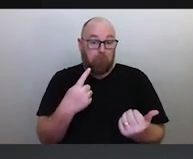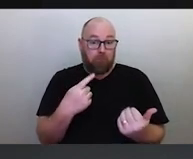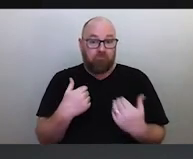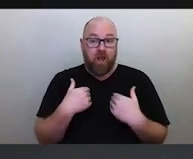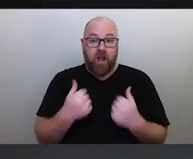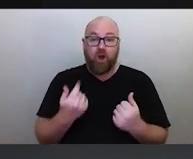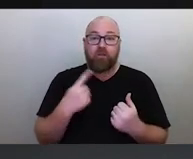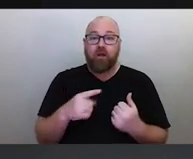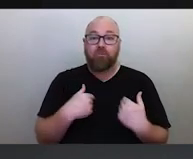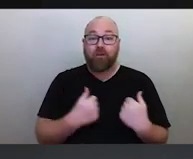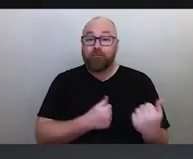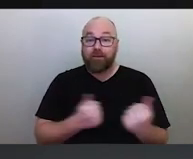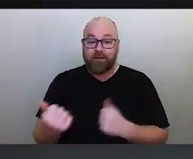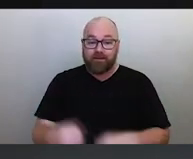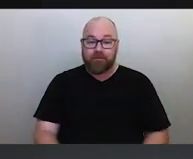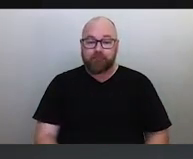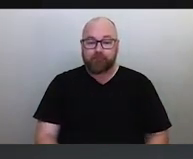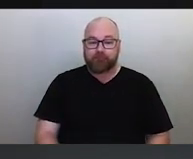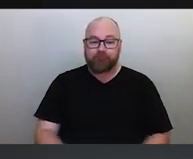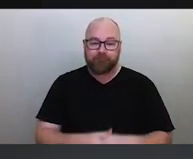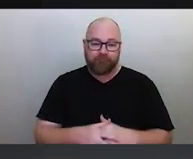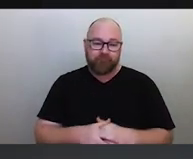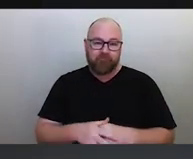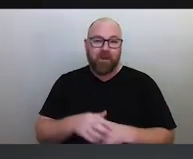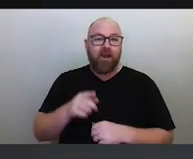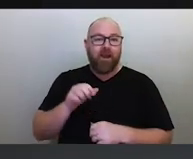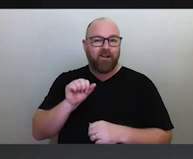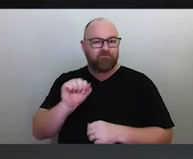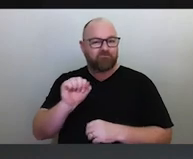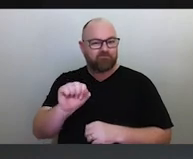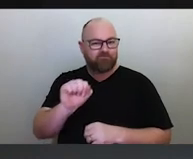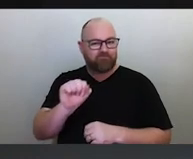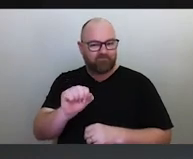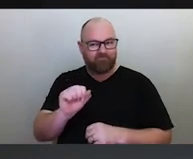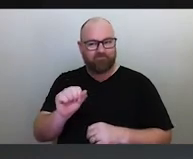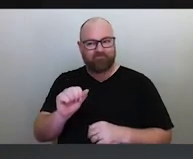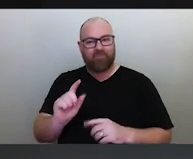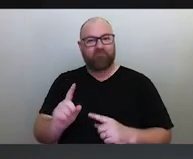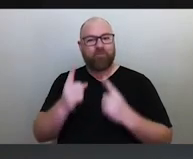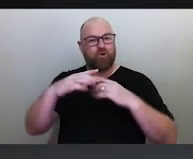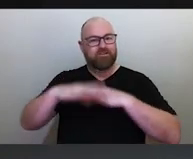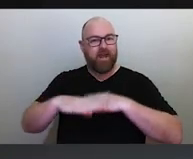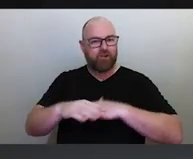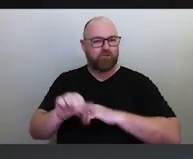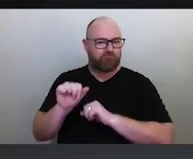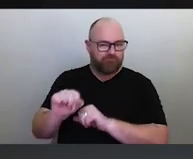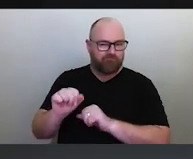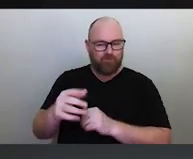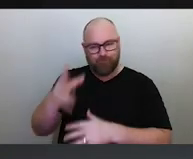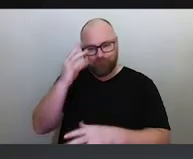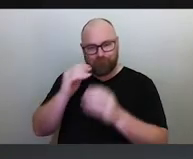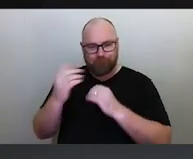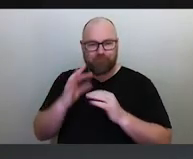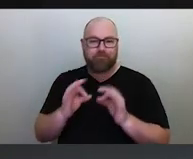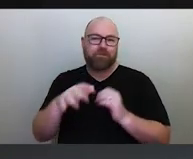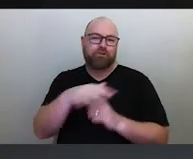the knowledge base and epistemologies of First Nations People, especially here around Sydney